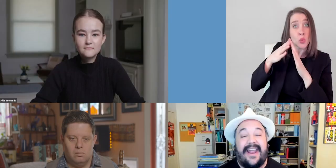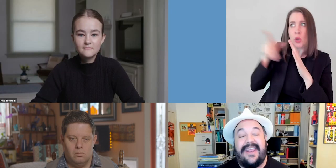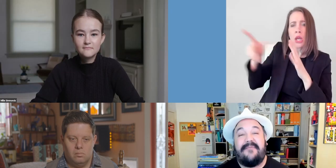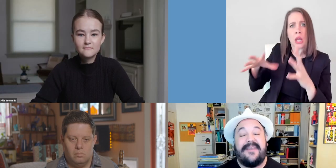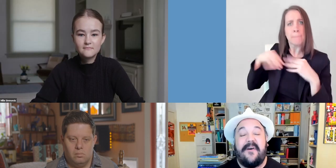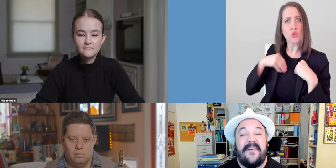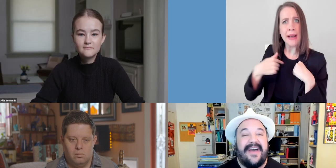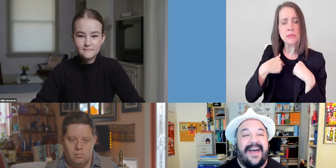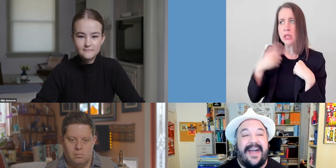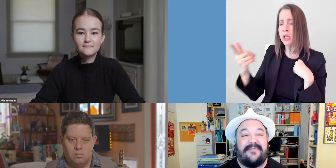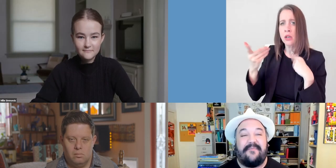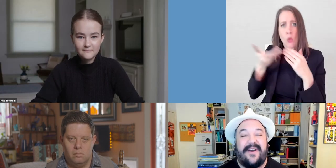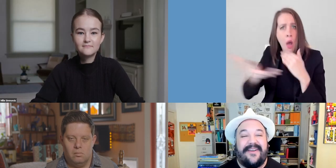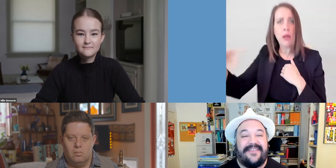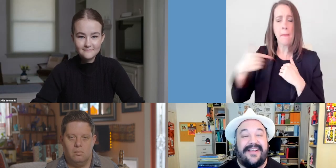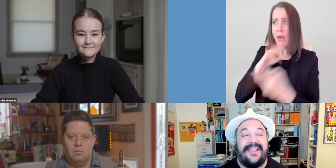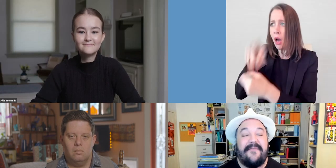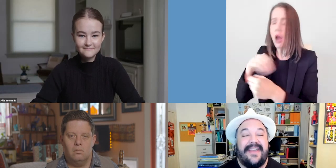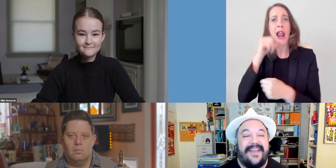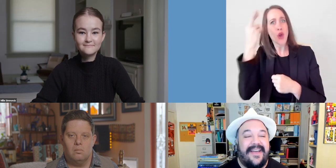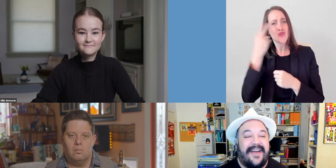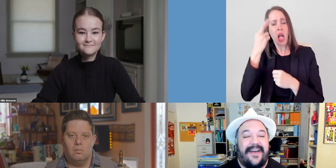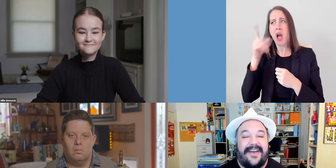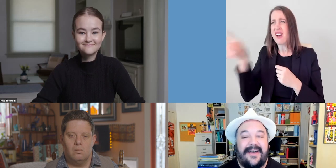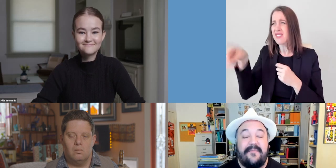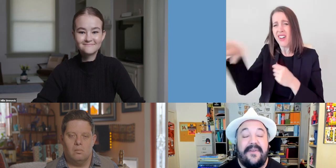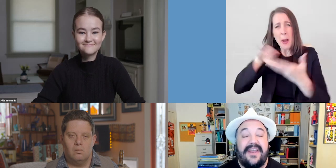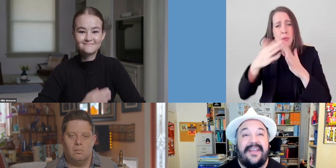And I didn't even know I was a part of such a loving community.